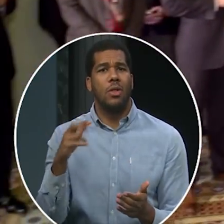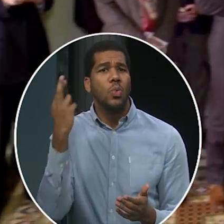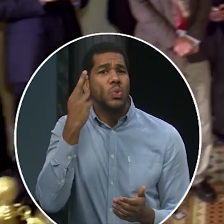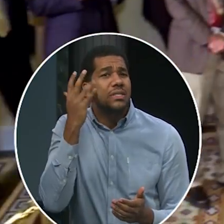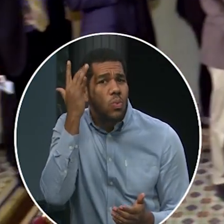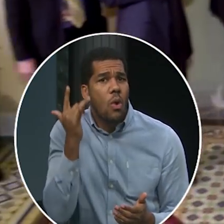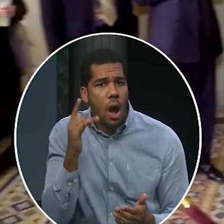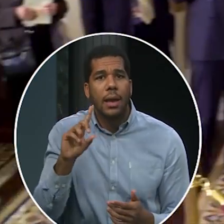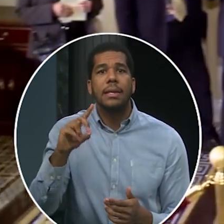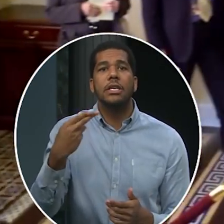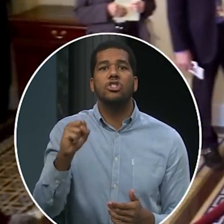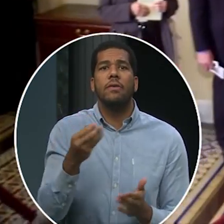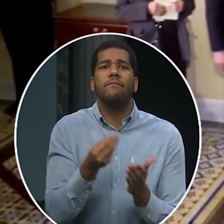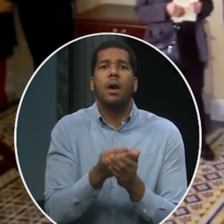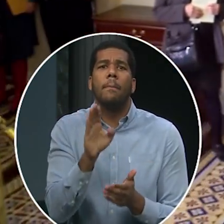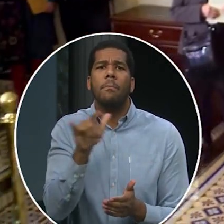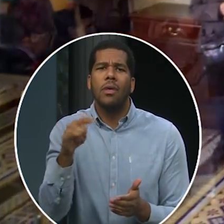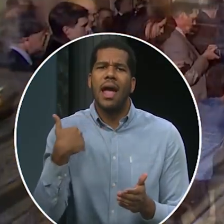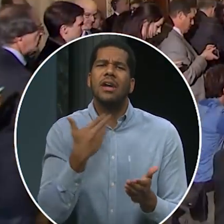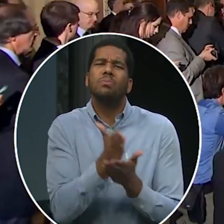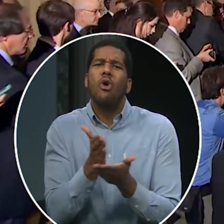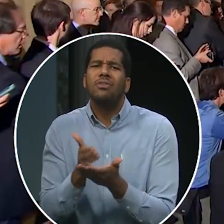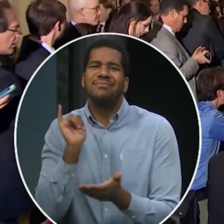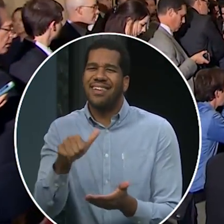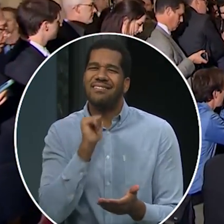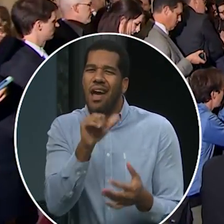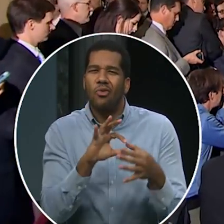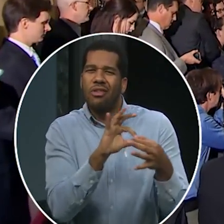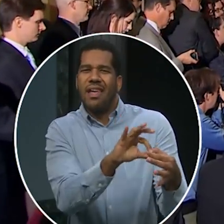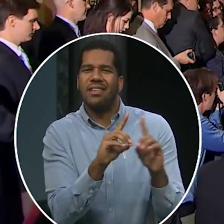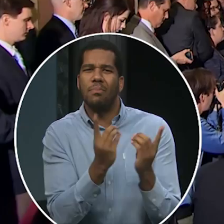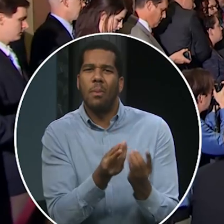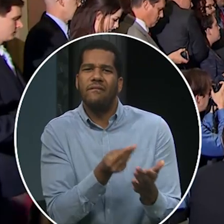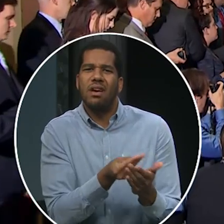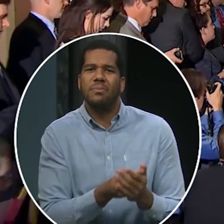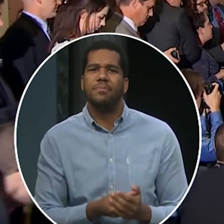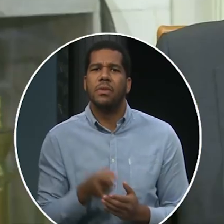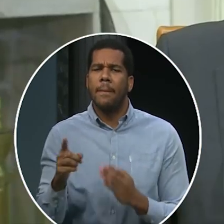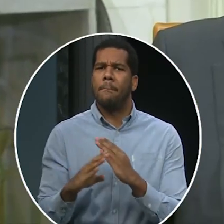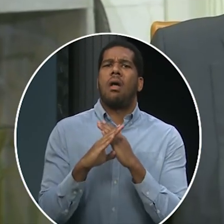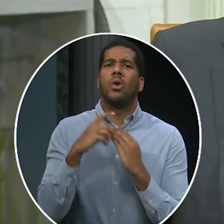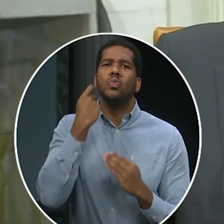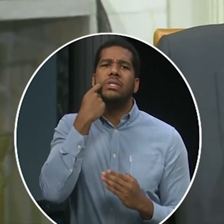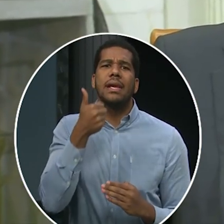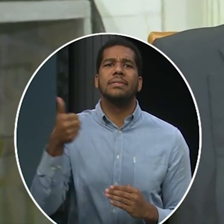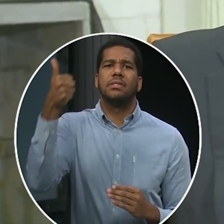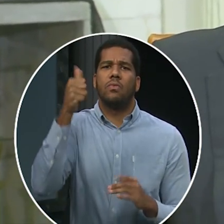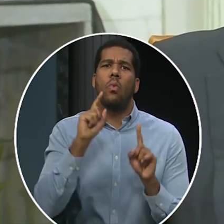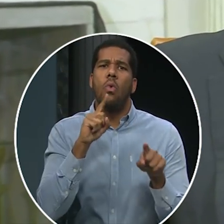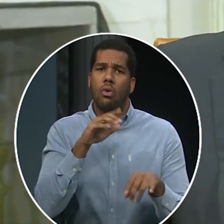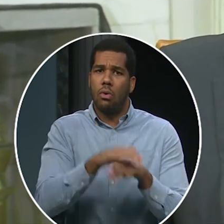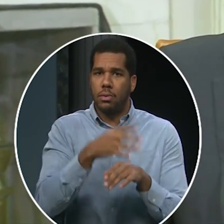The reason is, the DHS Funding Bill has provisions that aren’t related to department funding.